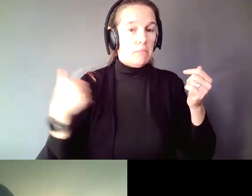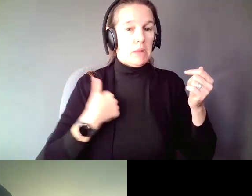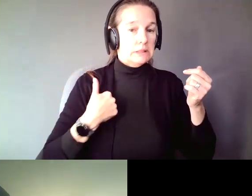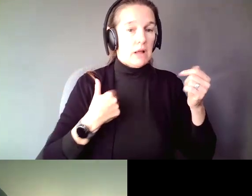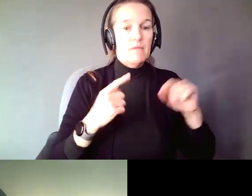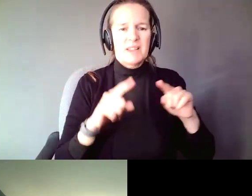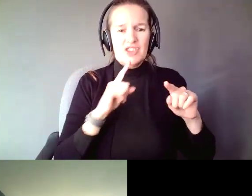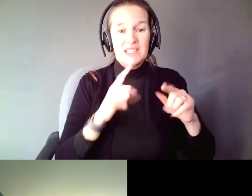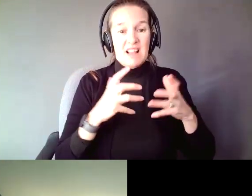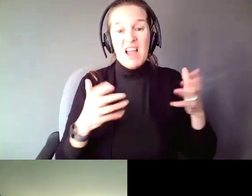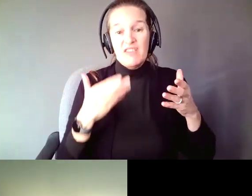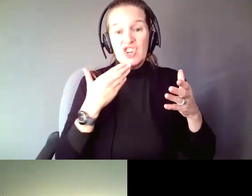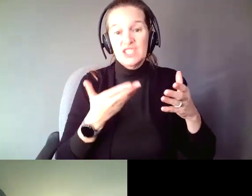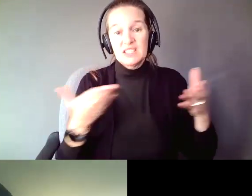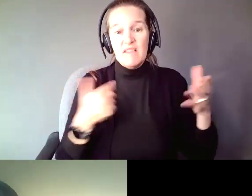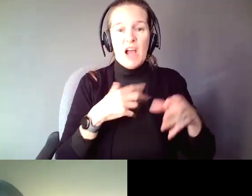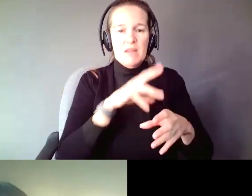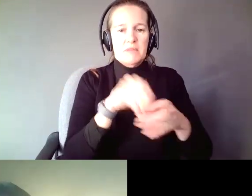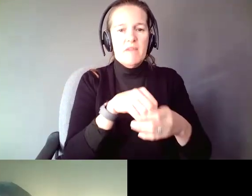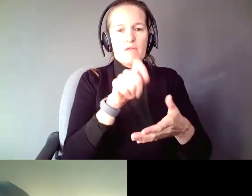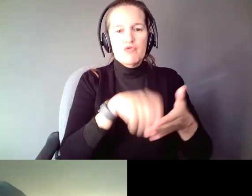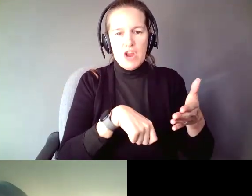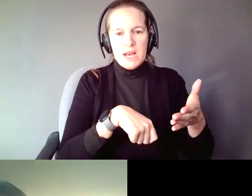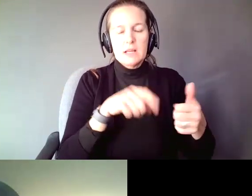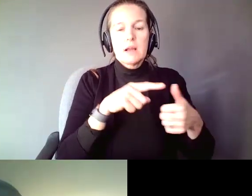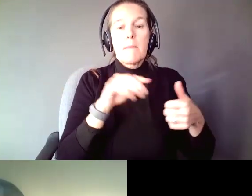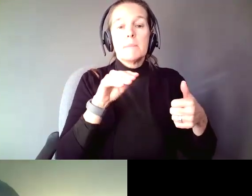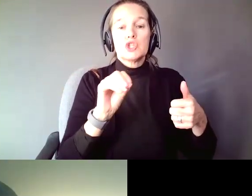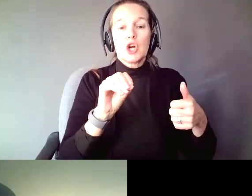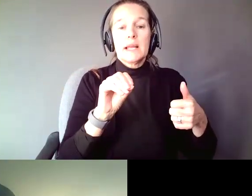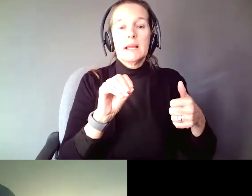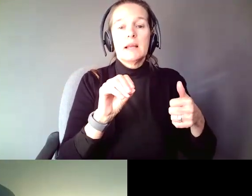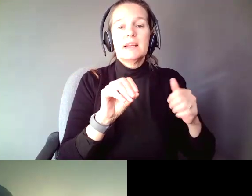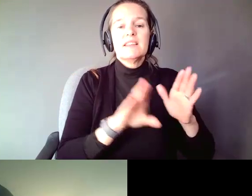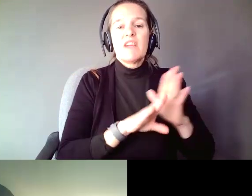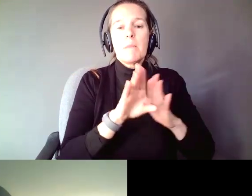stuff that I have been a part of writing. The Missouri Developmental Disabilities Council, and you can Google Missouri DD Council